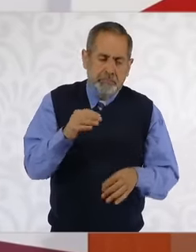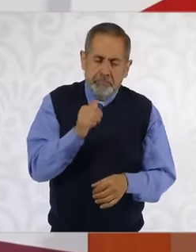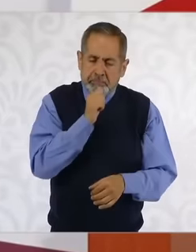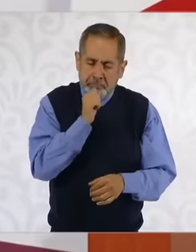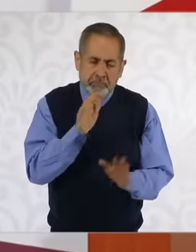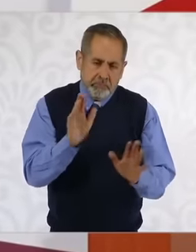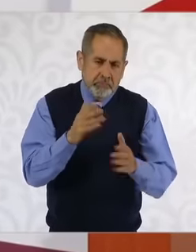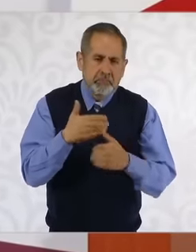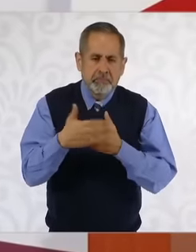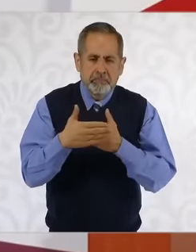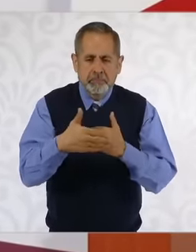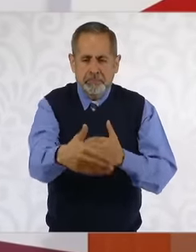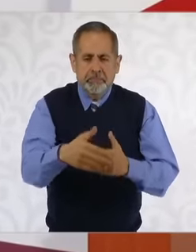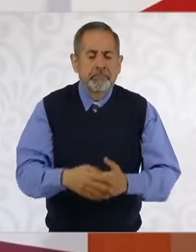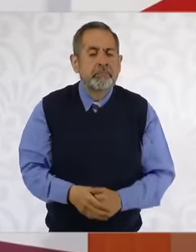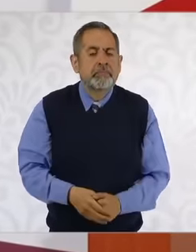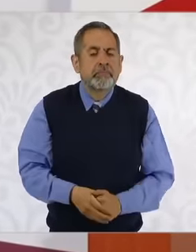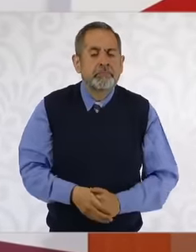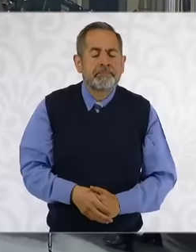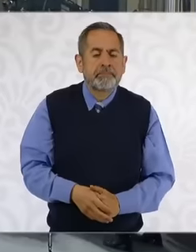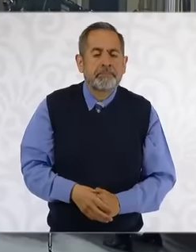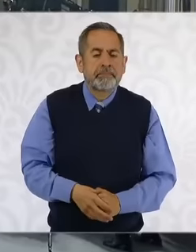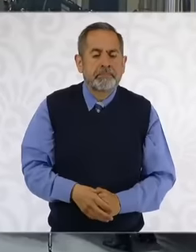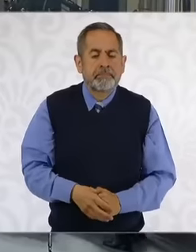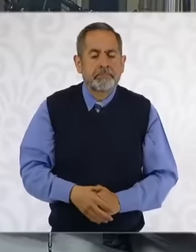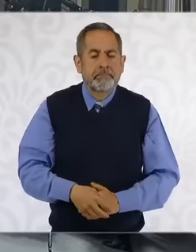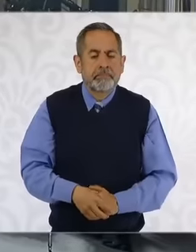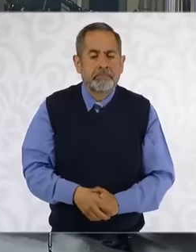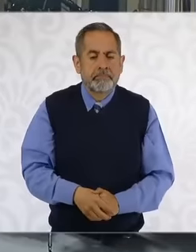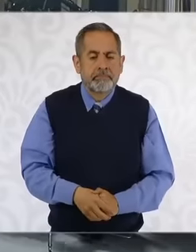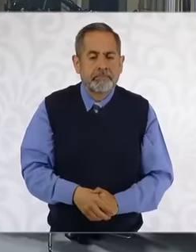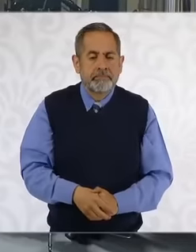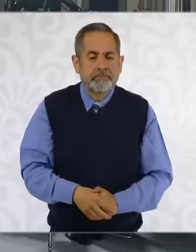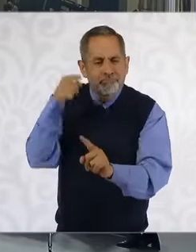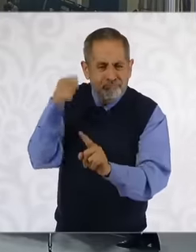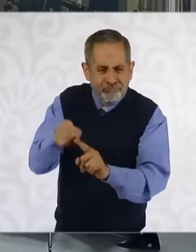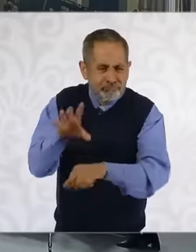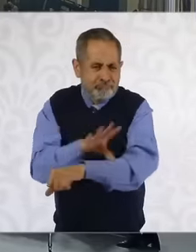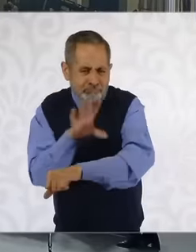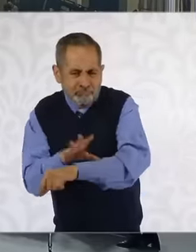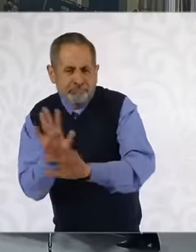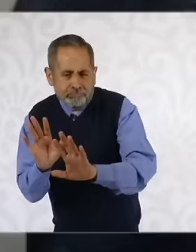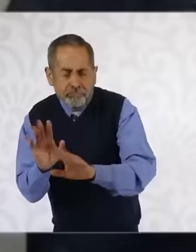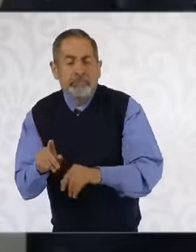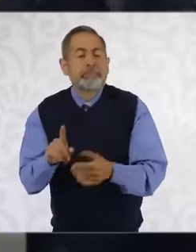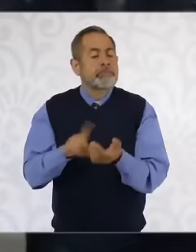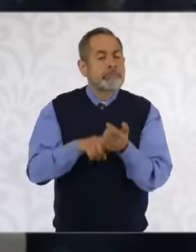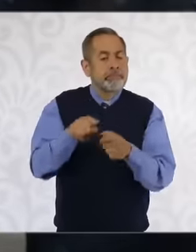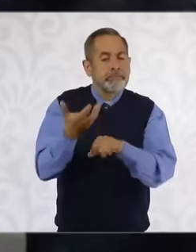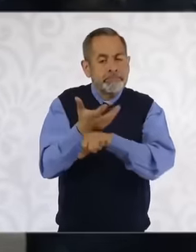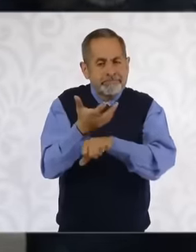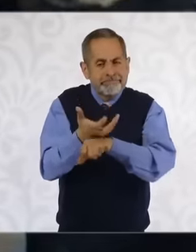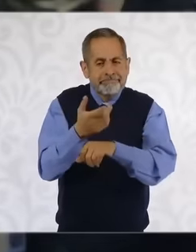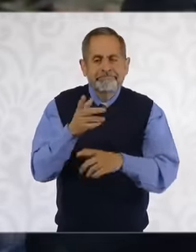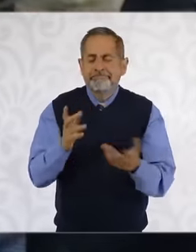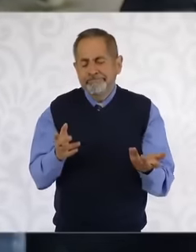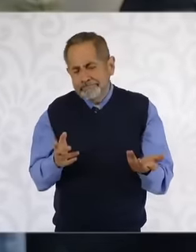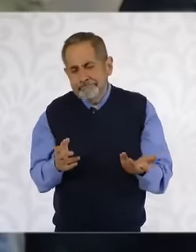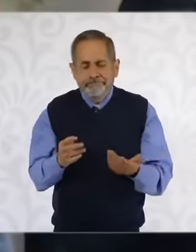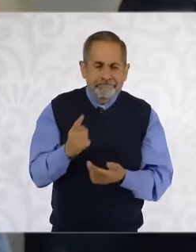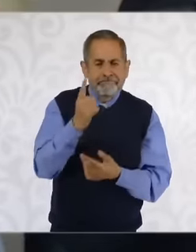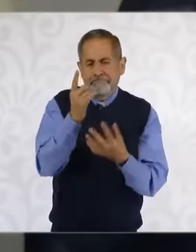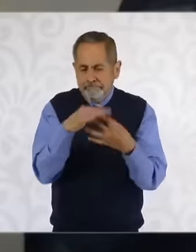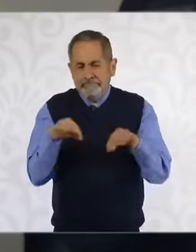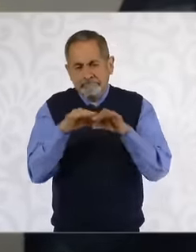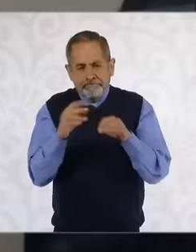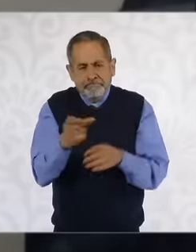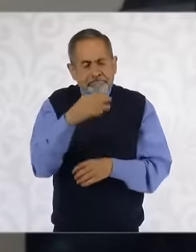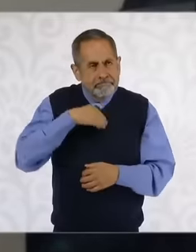moving on and then but the one from the United States Yes it would be important eh to see obviously